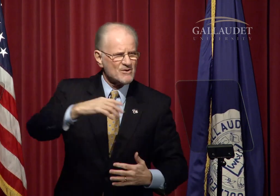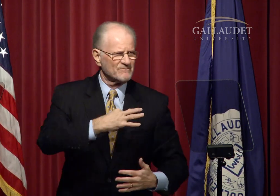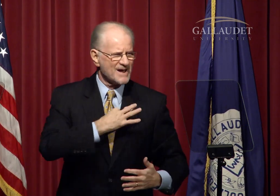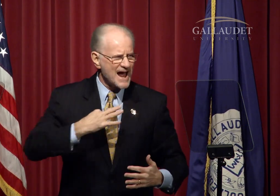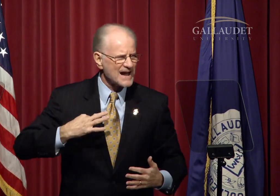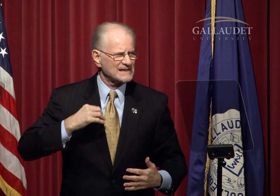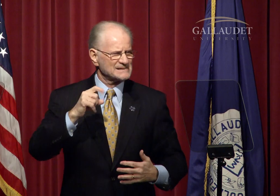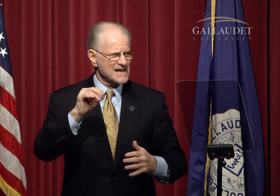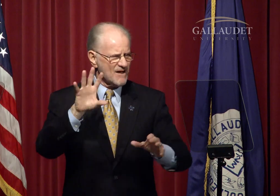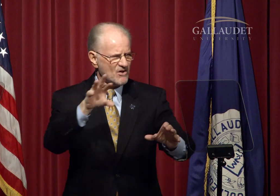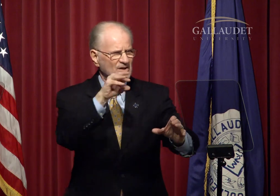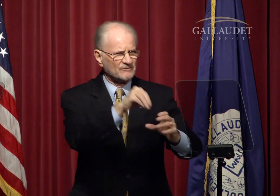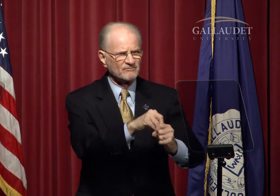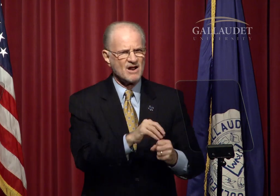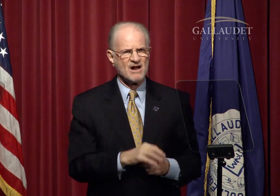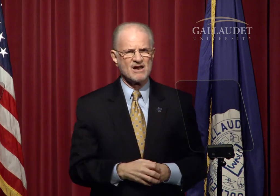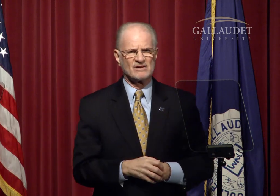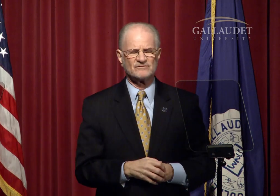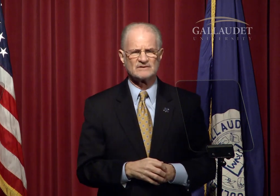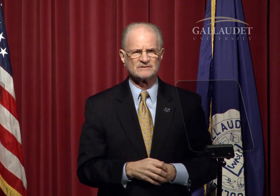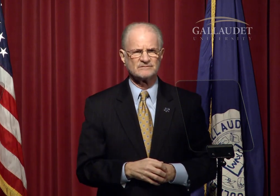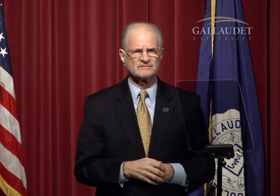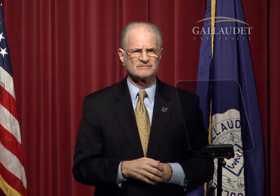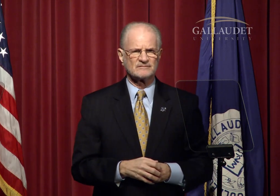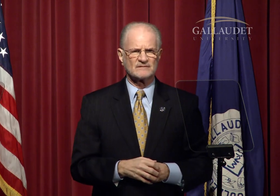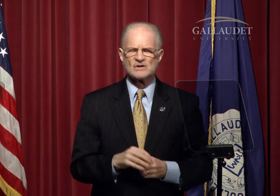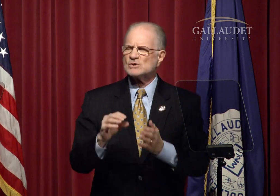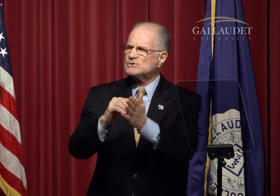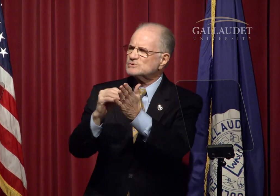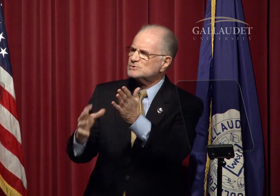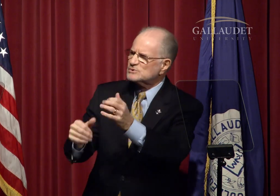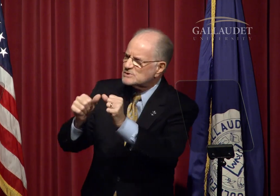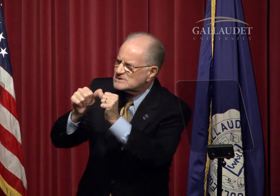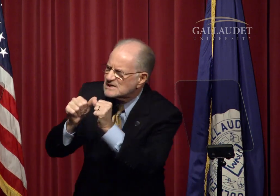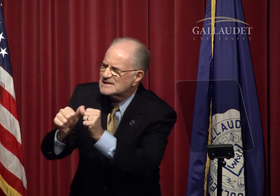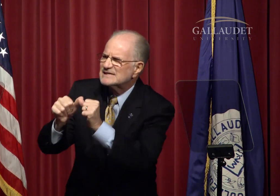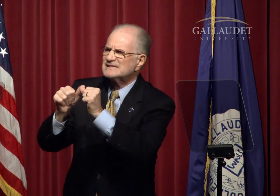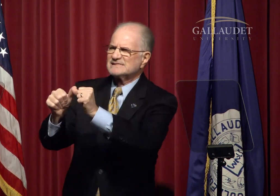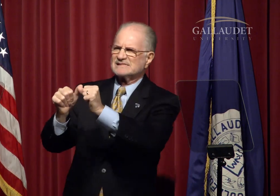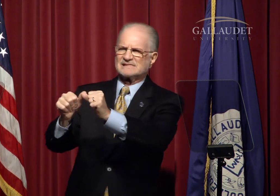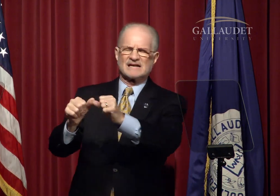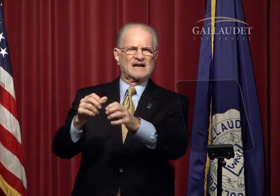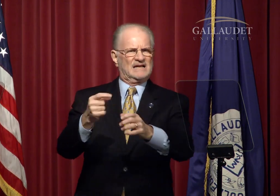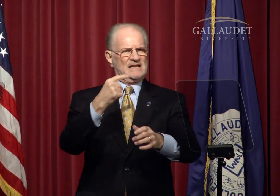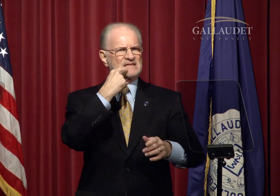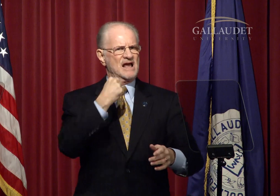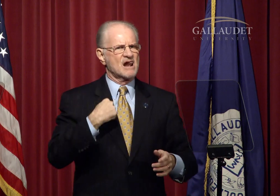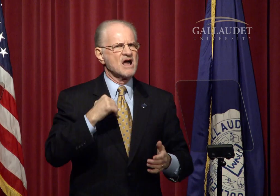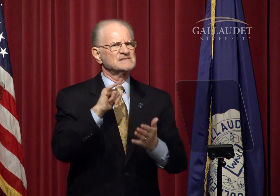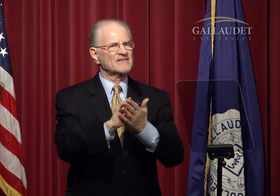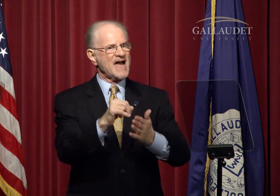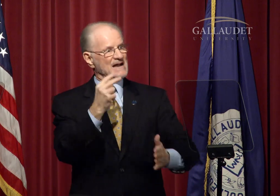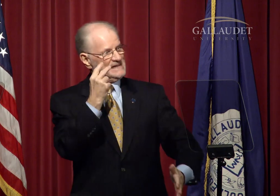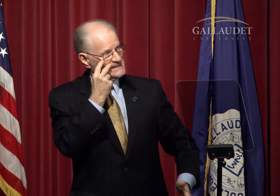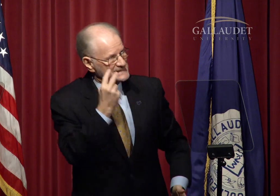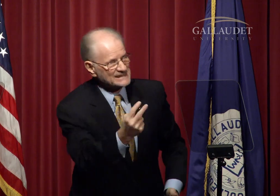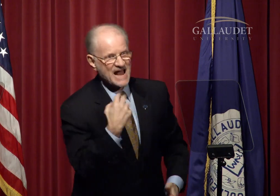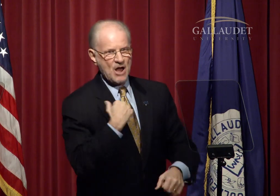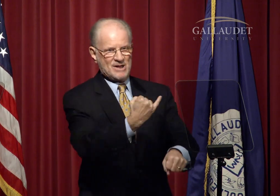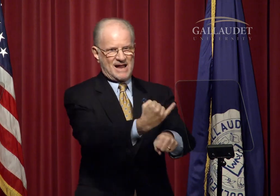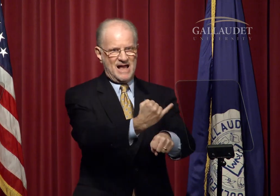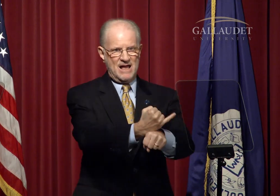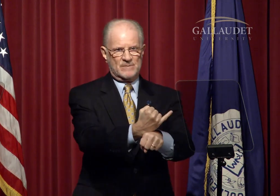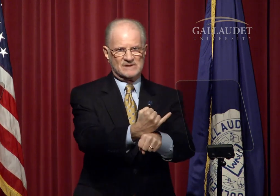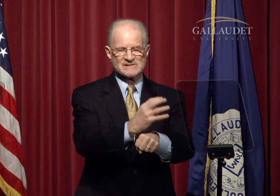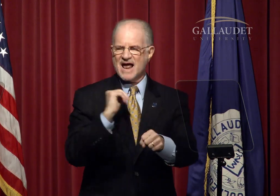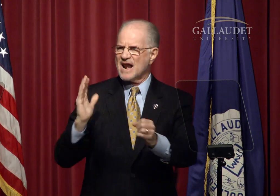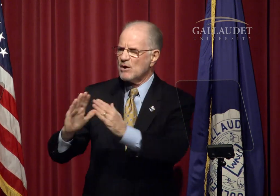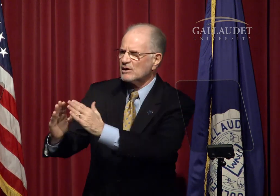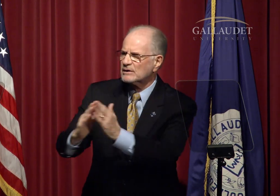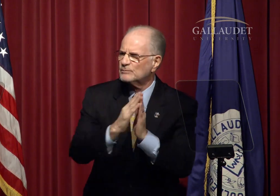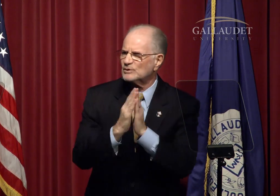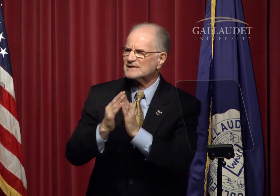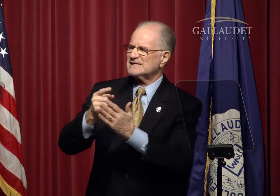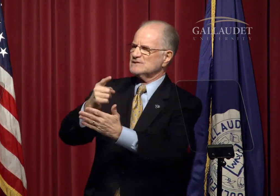Students consistently tell us that seeing our campus